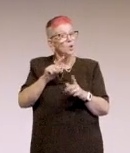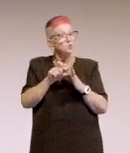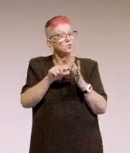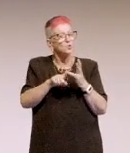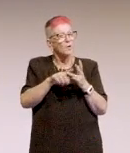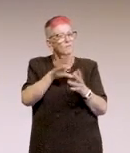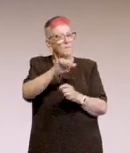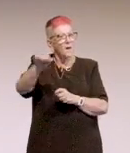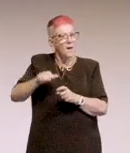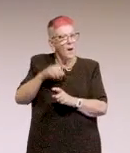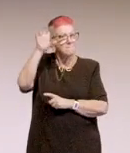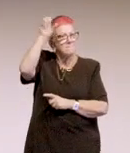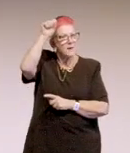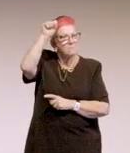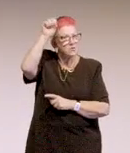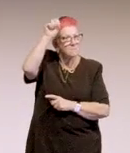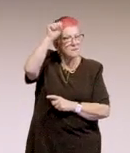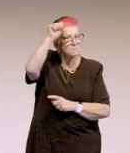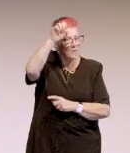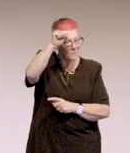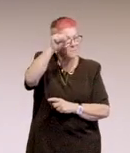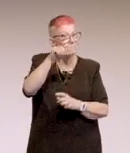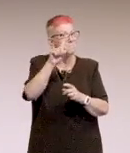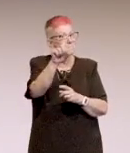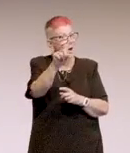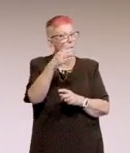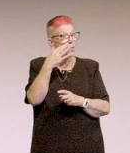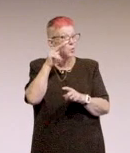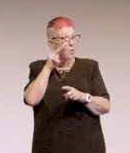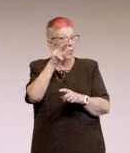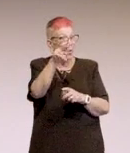And when you're looking into the mirror, your brain has to relearn how to do it.